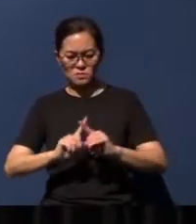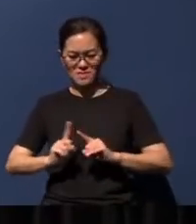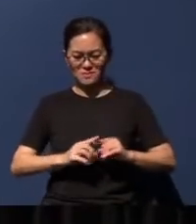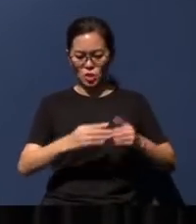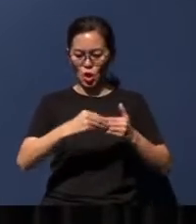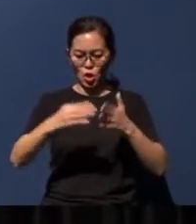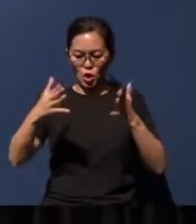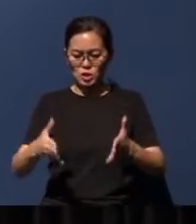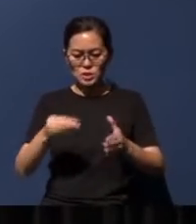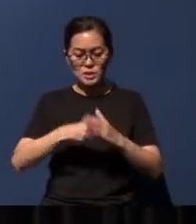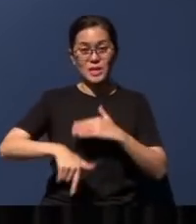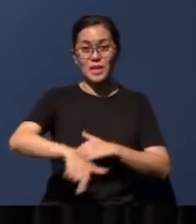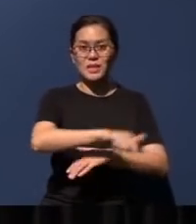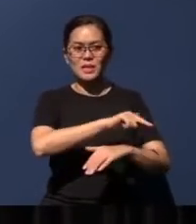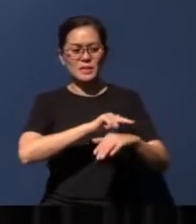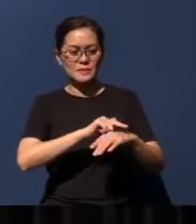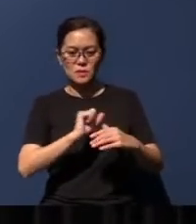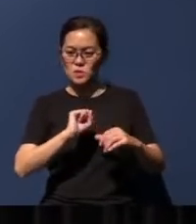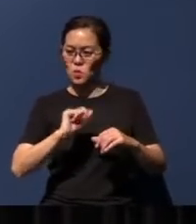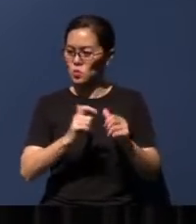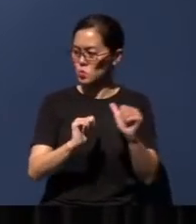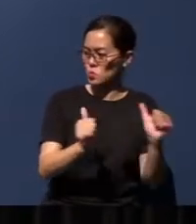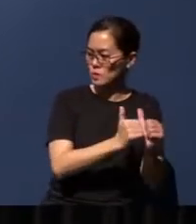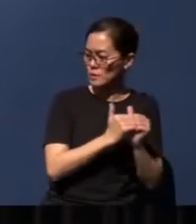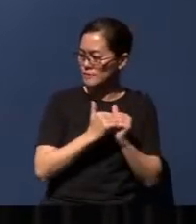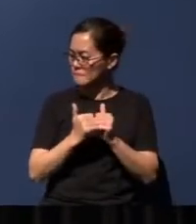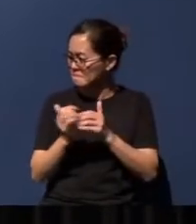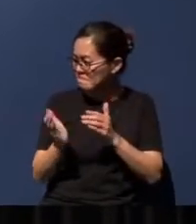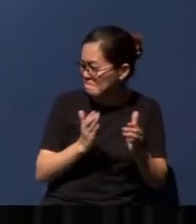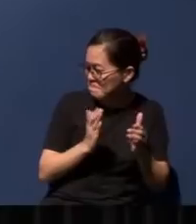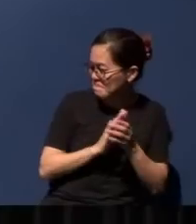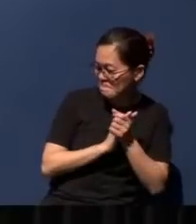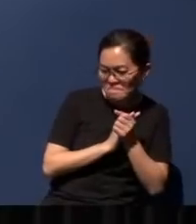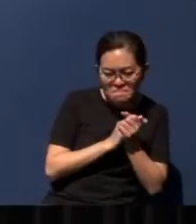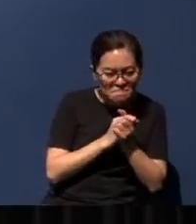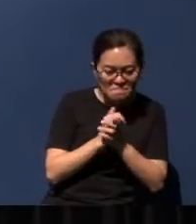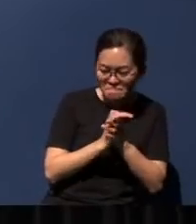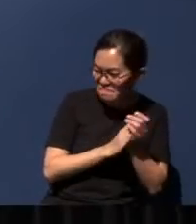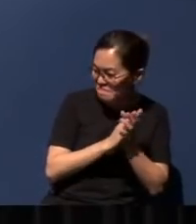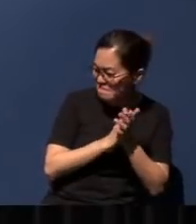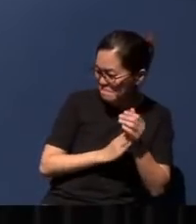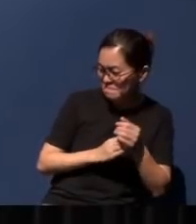in the land, they were colluding to defraud the people that they were supposed to lead.